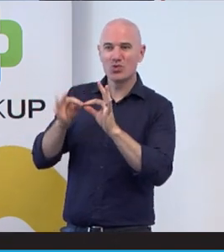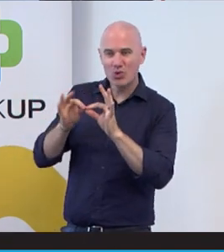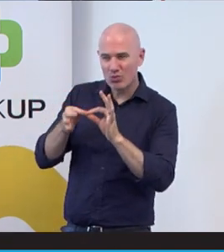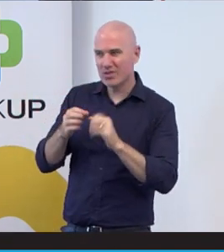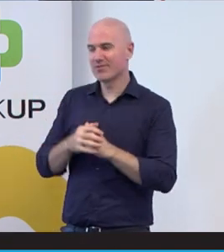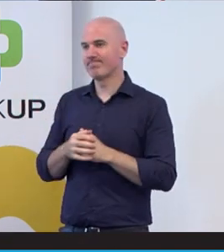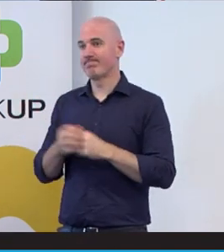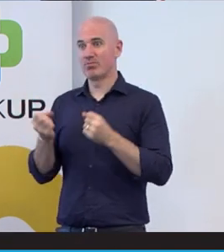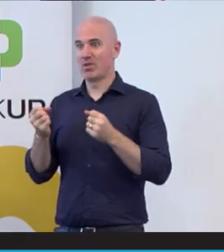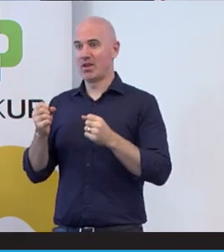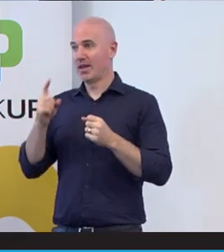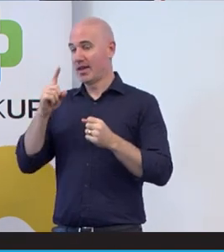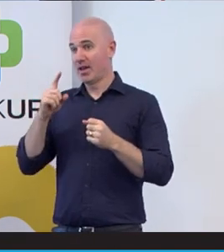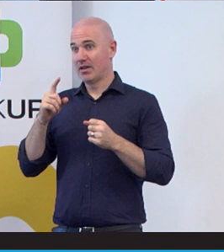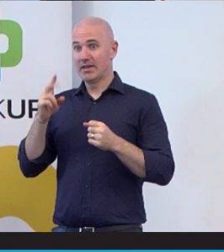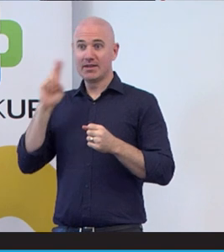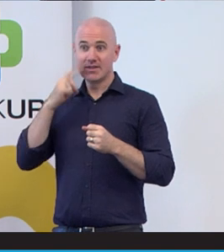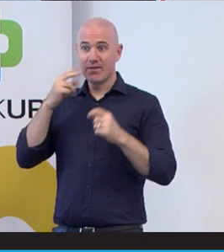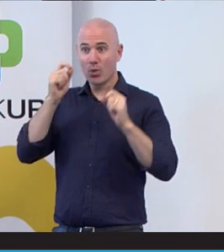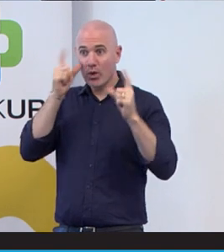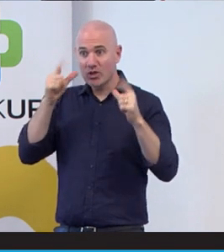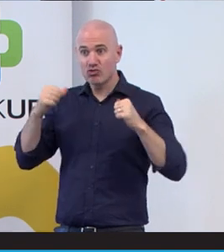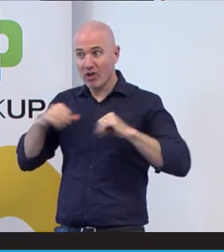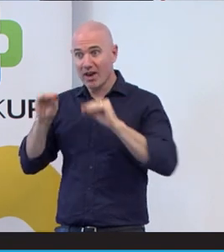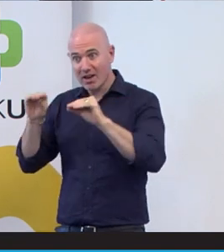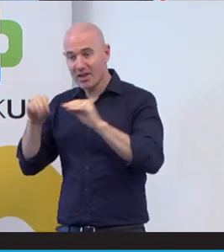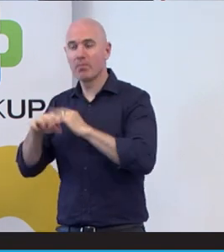interpreters of deaf awareness training that I provide in my business which I'll